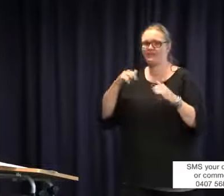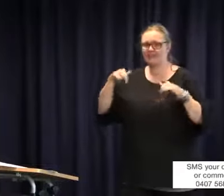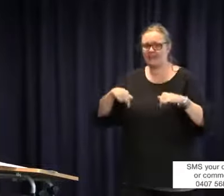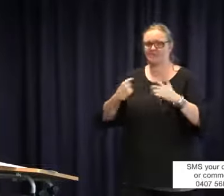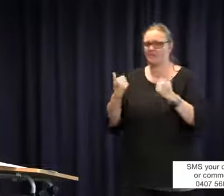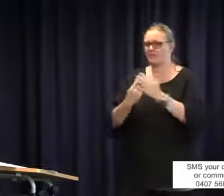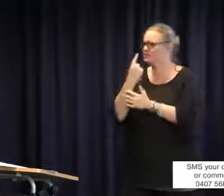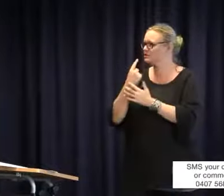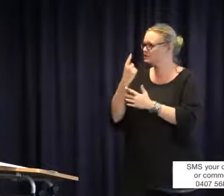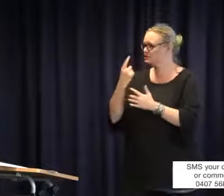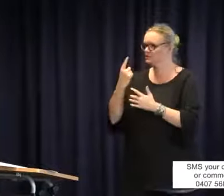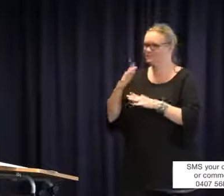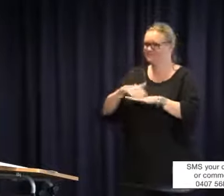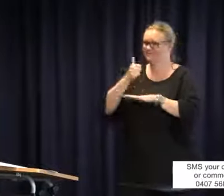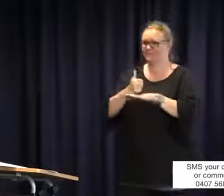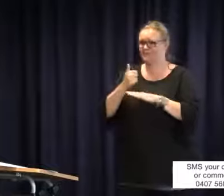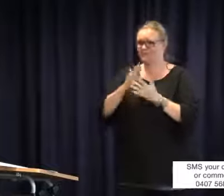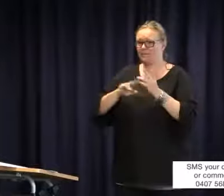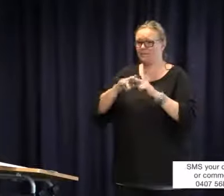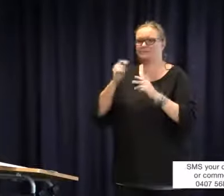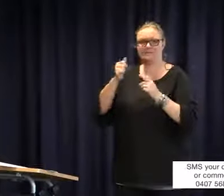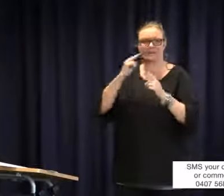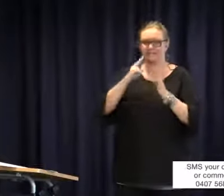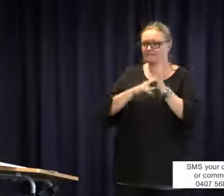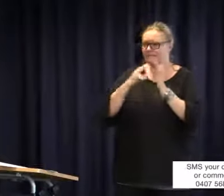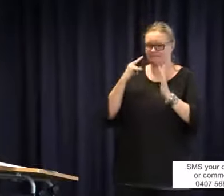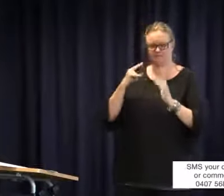as a parent having to deal with these situations. I think today is a wonderful opportunity for